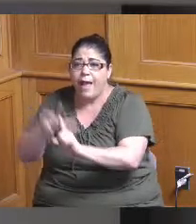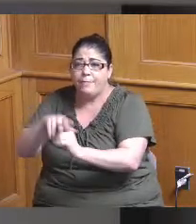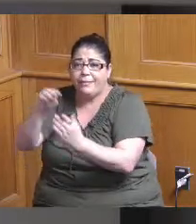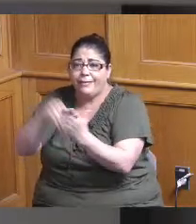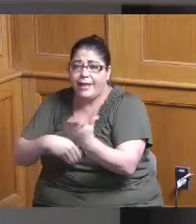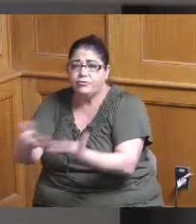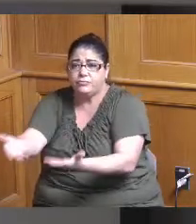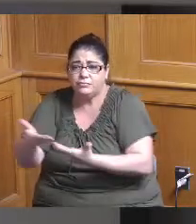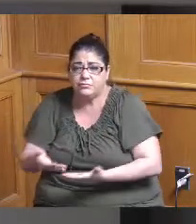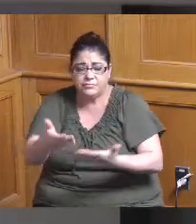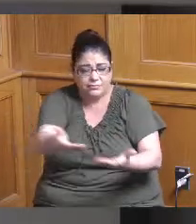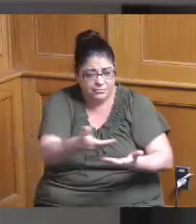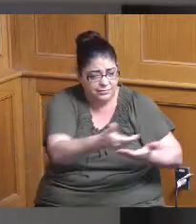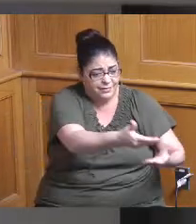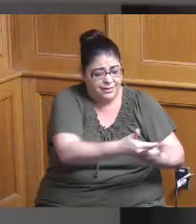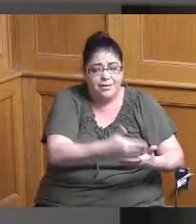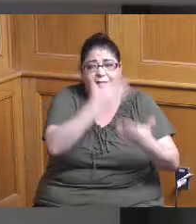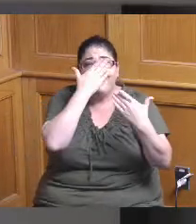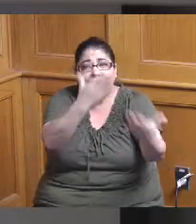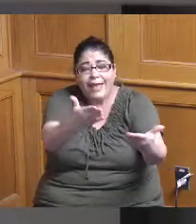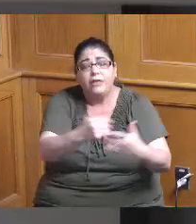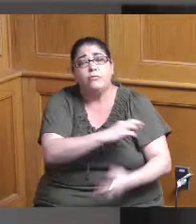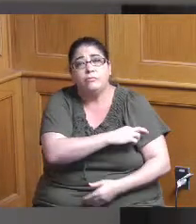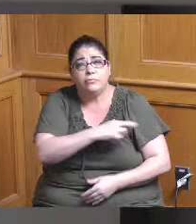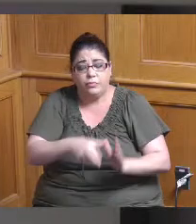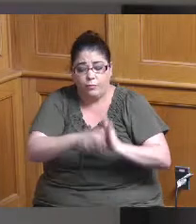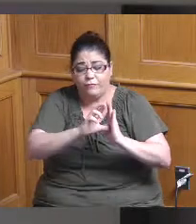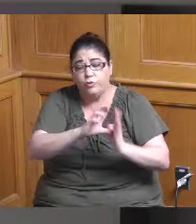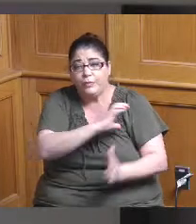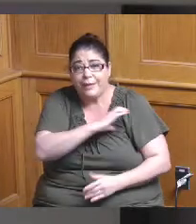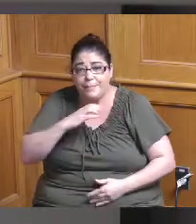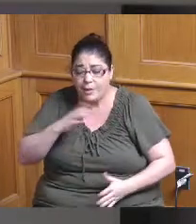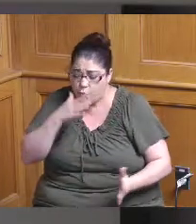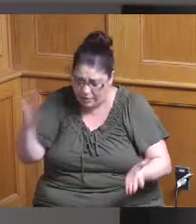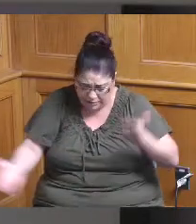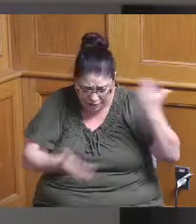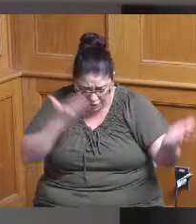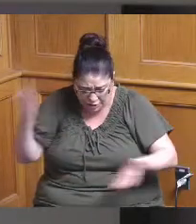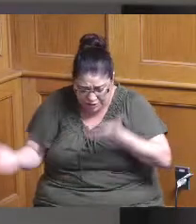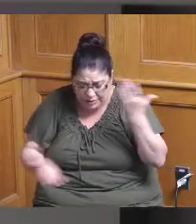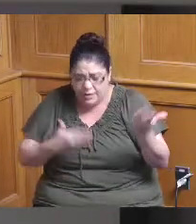to commend the review committee that went through these applications a lot of them are here today